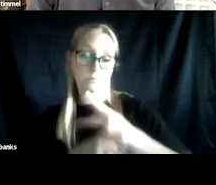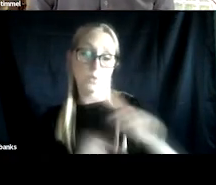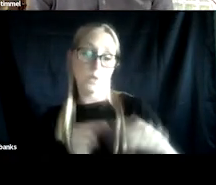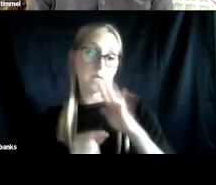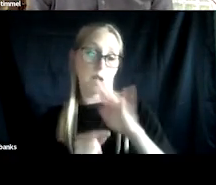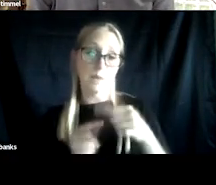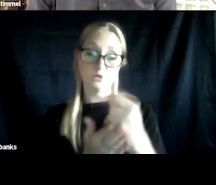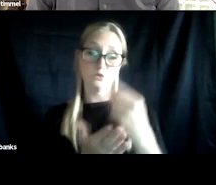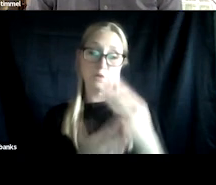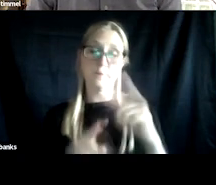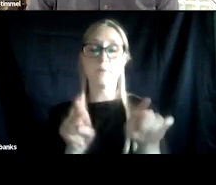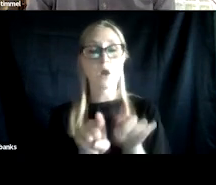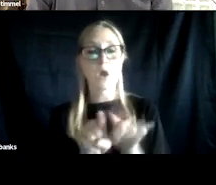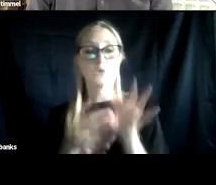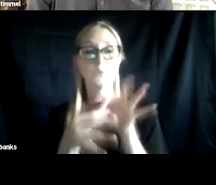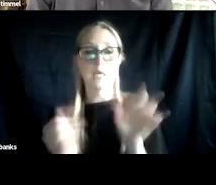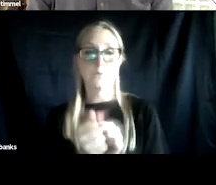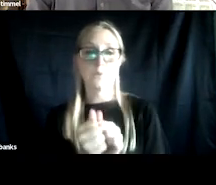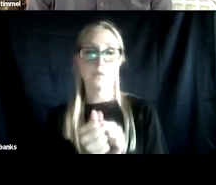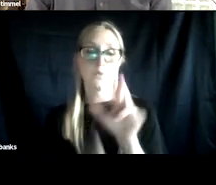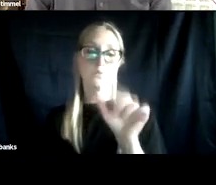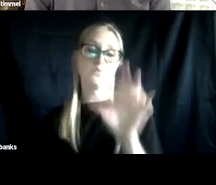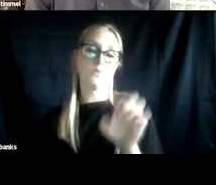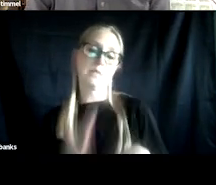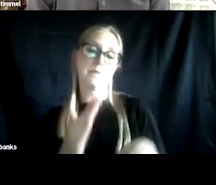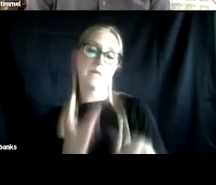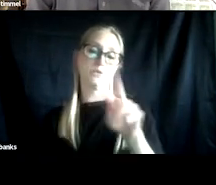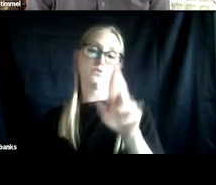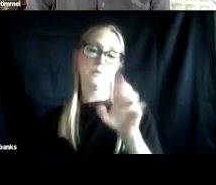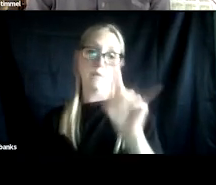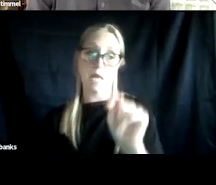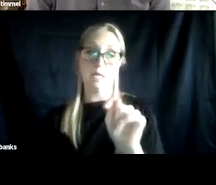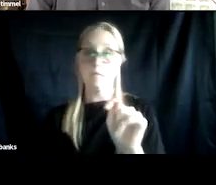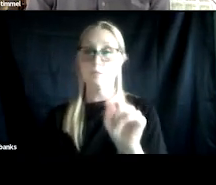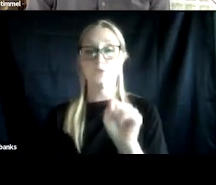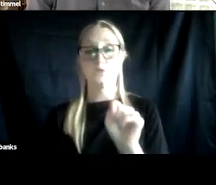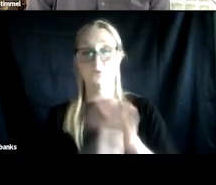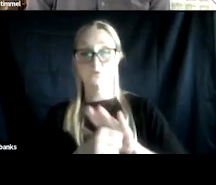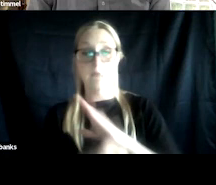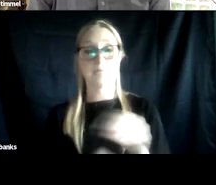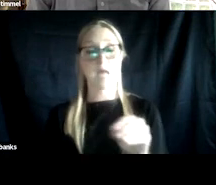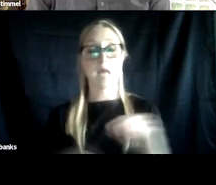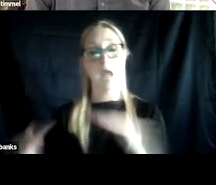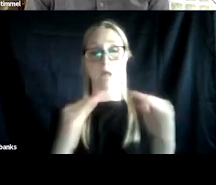But it's also related to race-based traumatic stress and equity issues. As we know broadly that veterans of color have historically